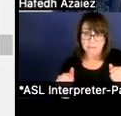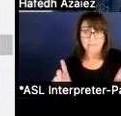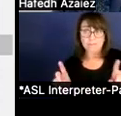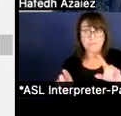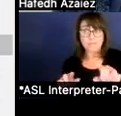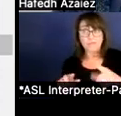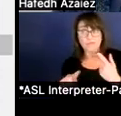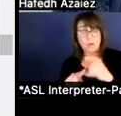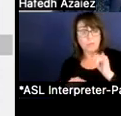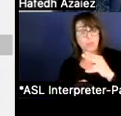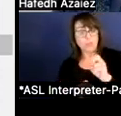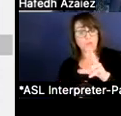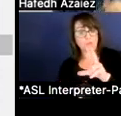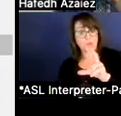our fund balance was $170 million.